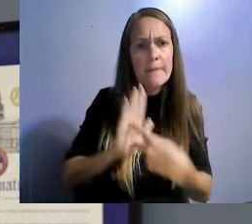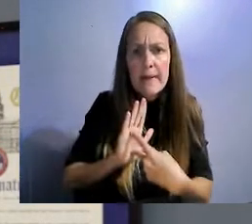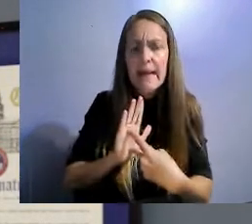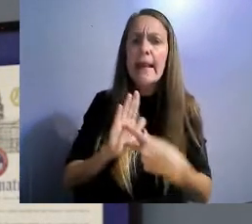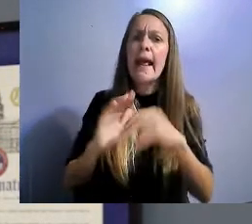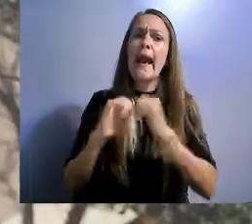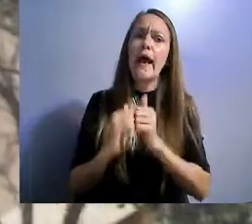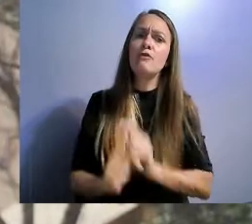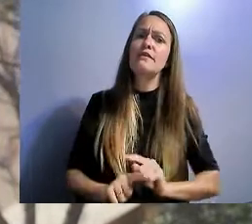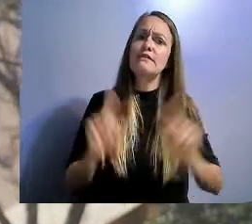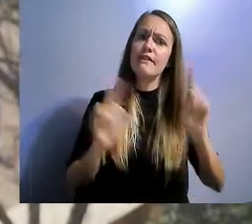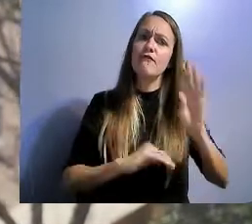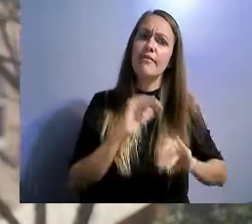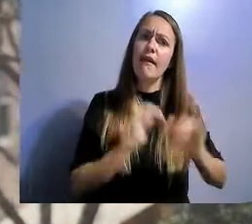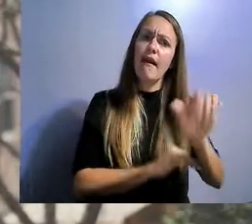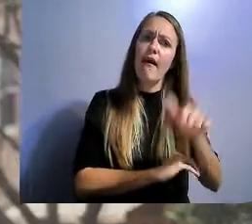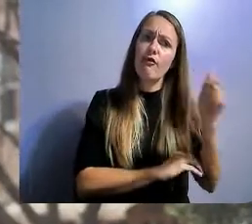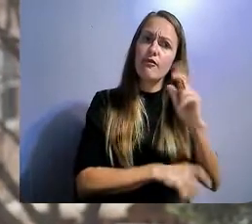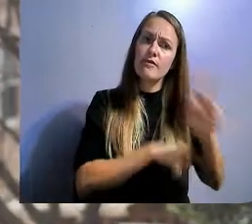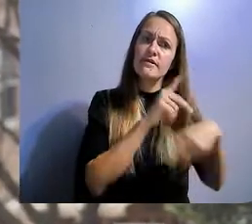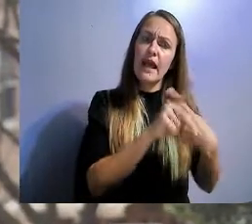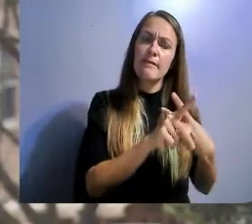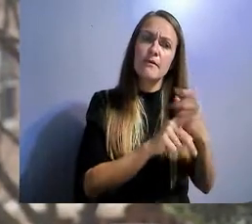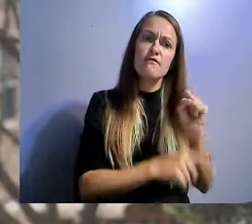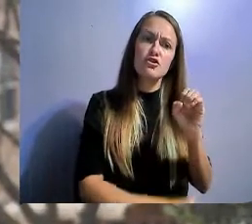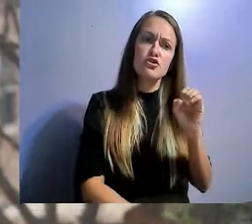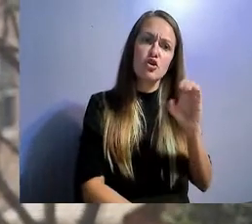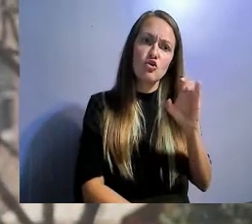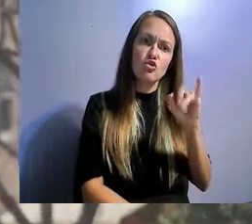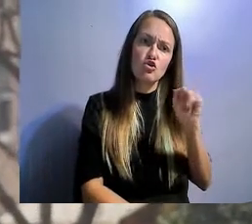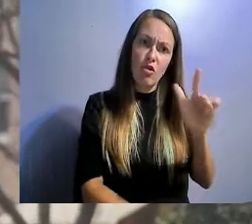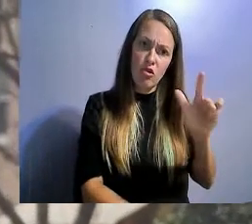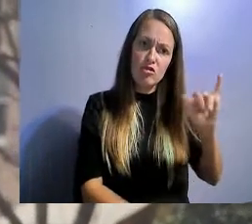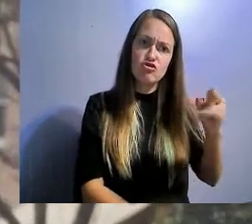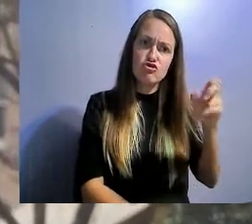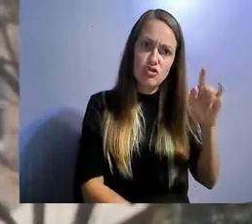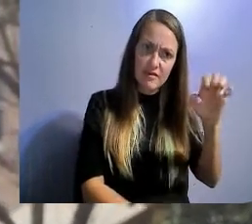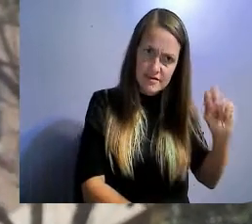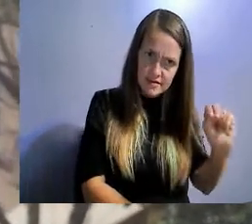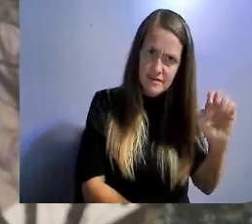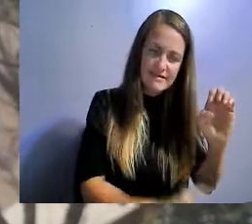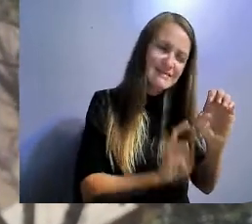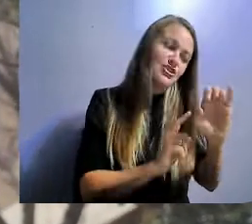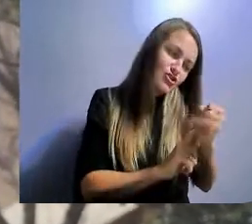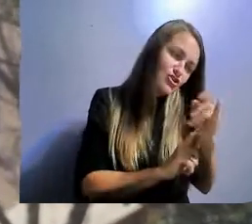And what it looks like on the ground in real life. Whether you are trying to make change on a large scale at the